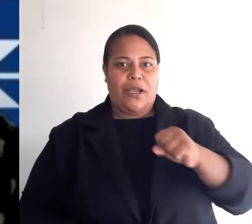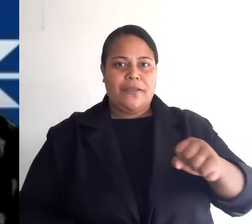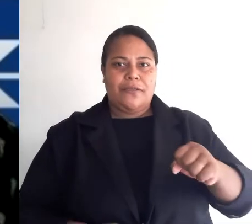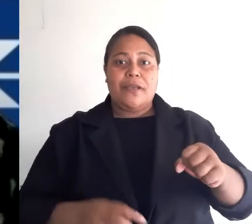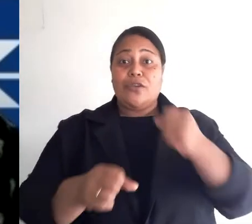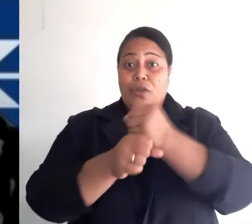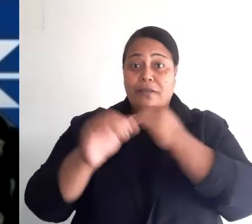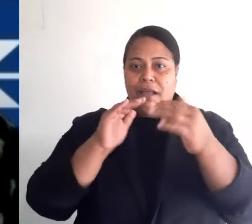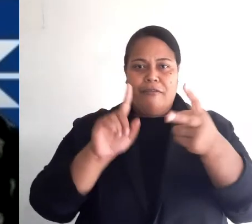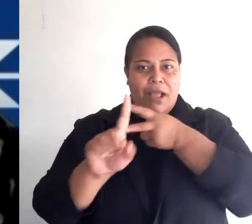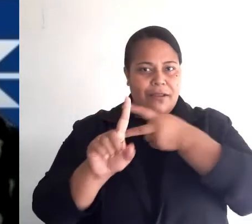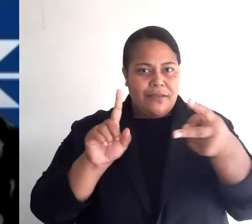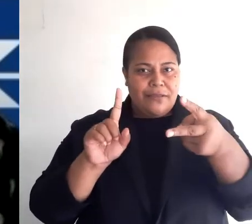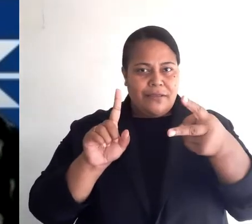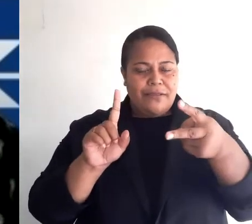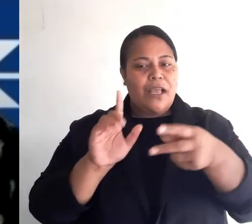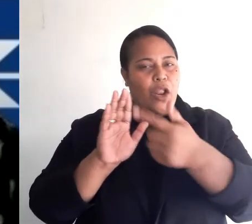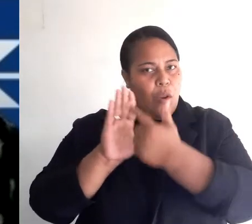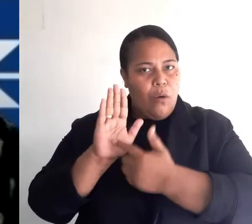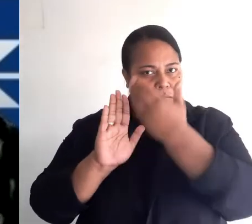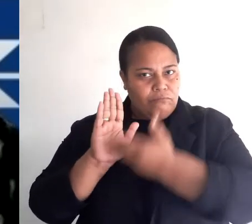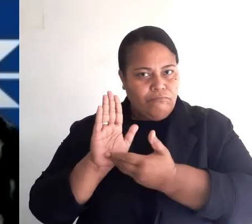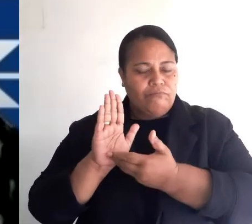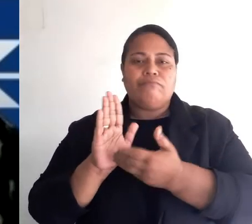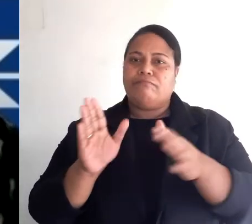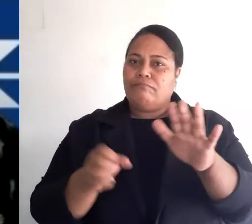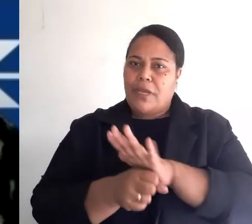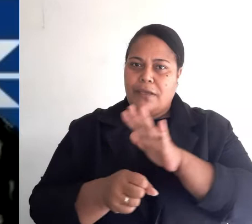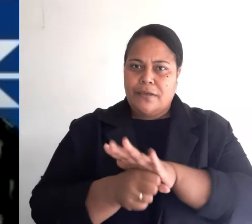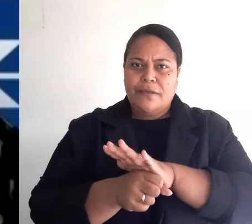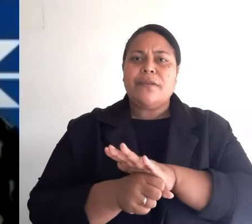They acknowledged its devastating impact and cost to our Pacific futures.